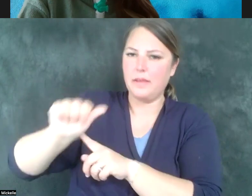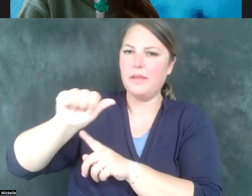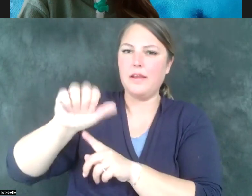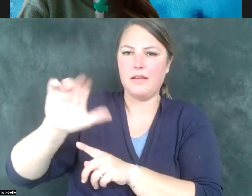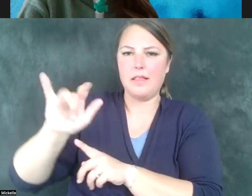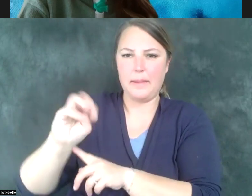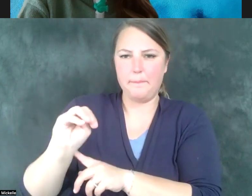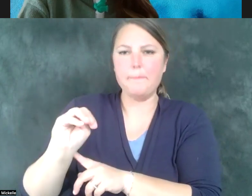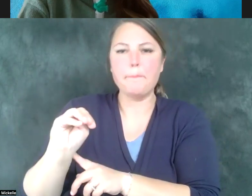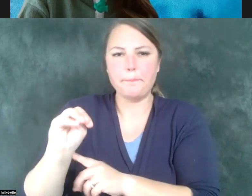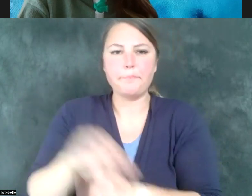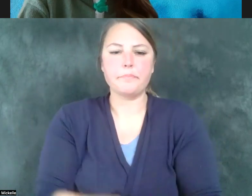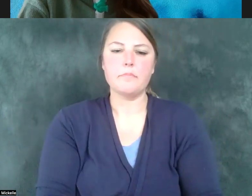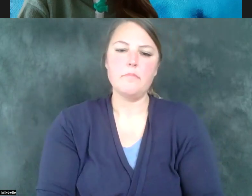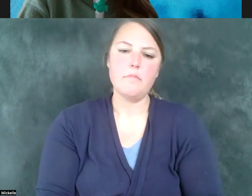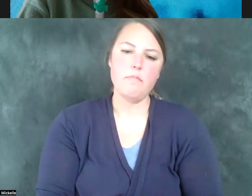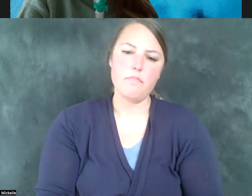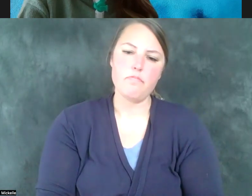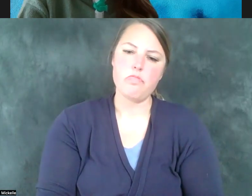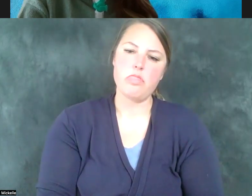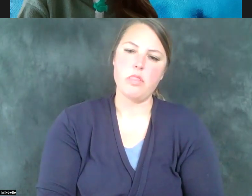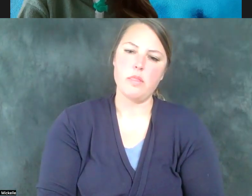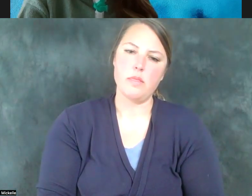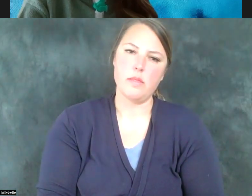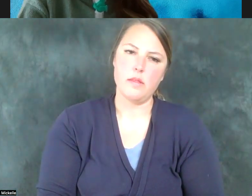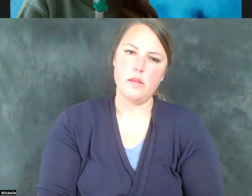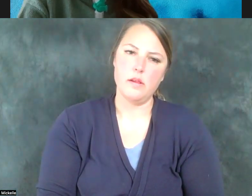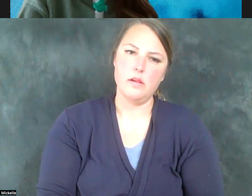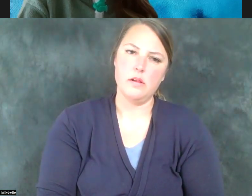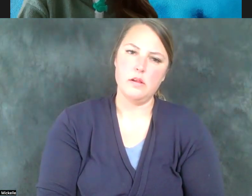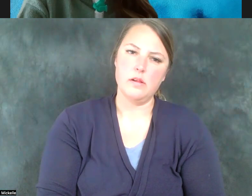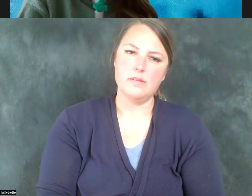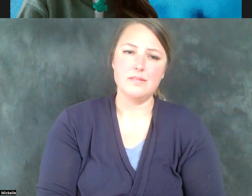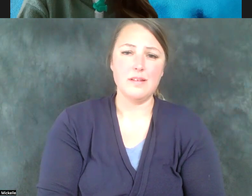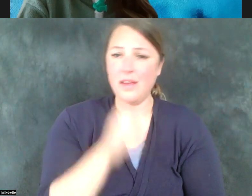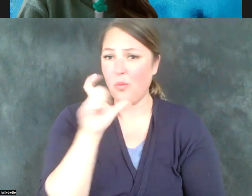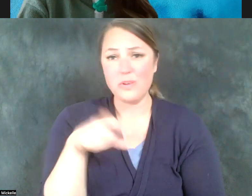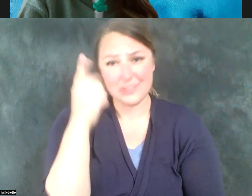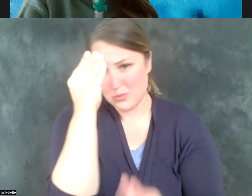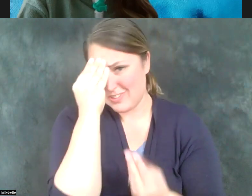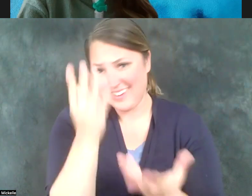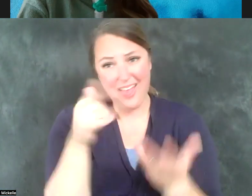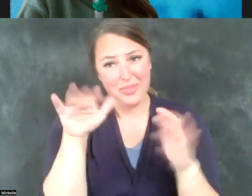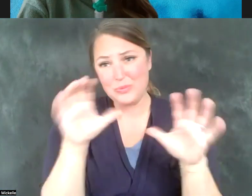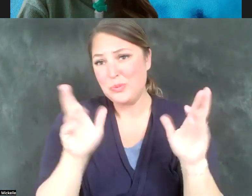And it's of course, I don't need to tell this group of folks how challenging it is